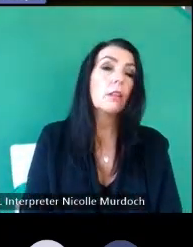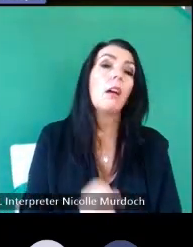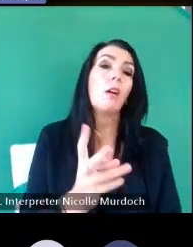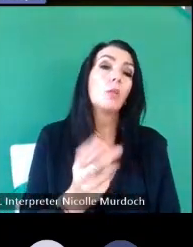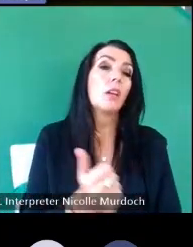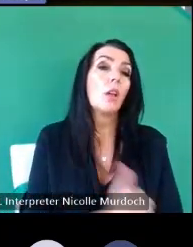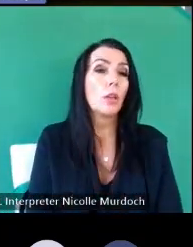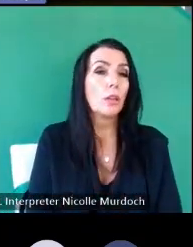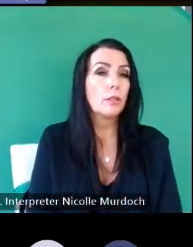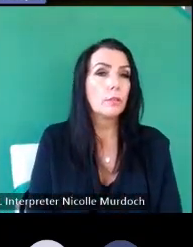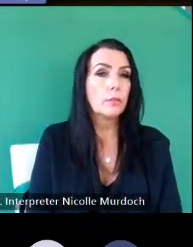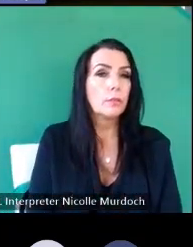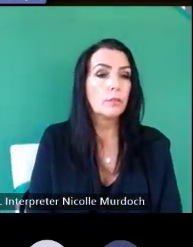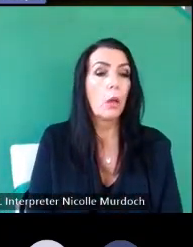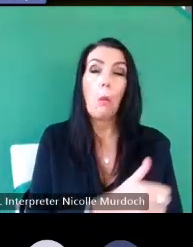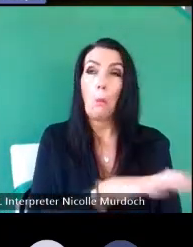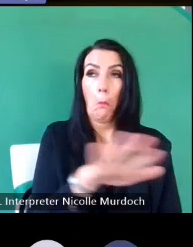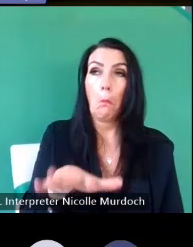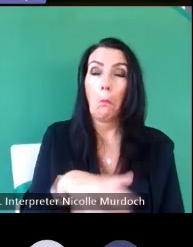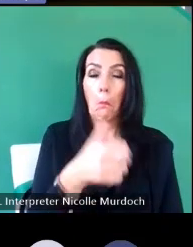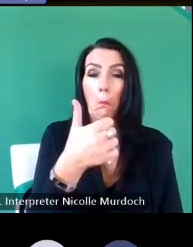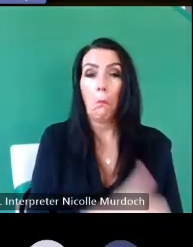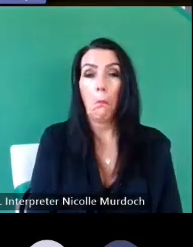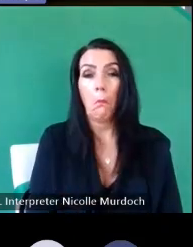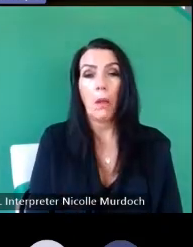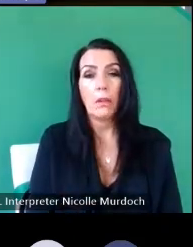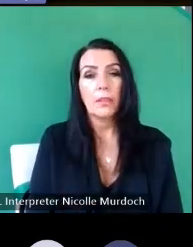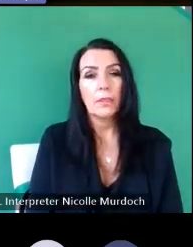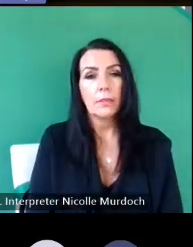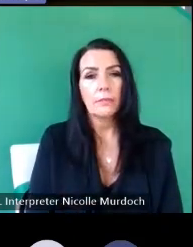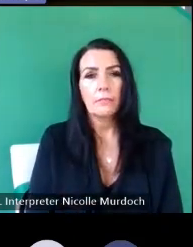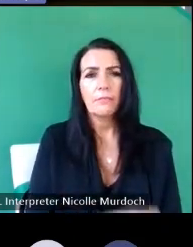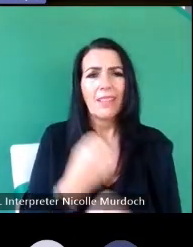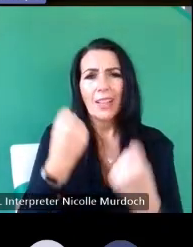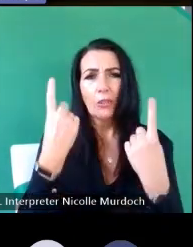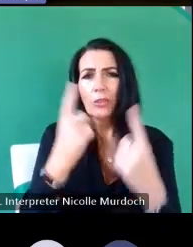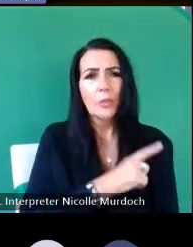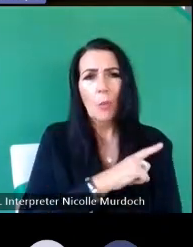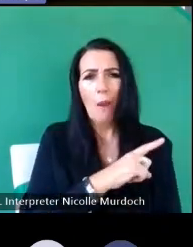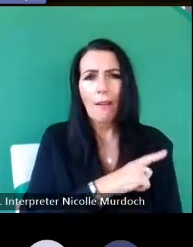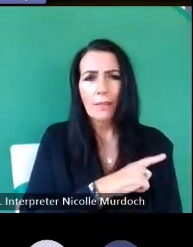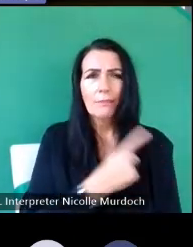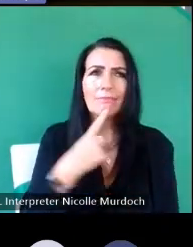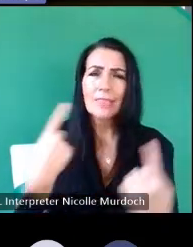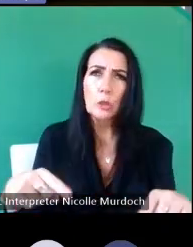well that's unanimous um I don't understand why they do that and neither does one of the Master